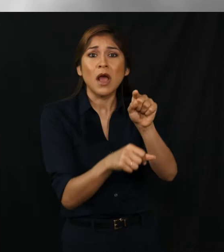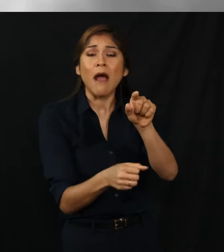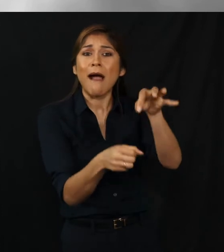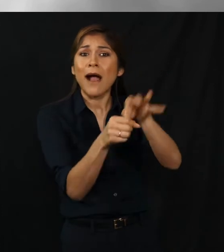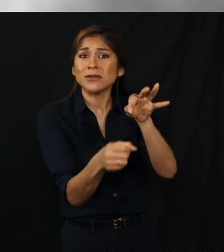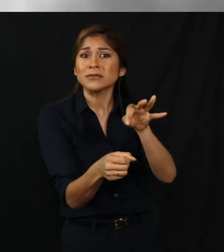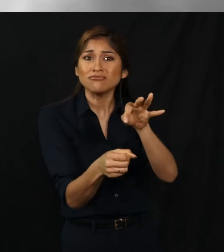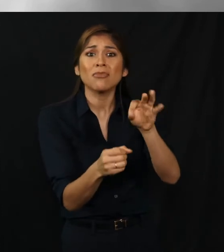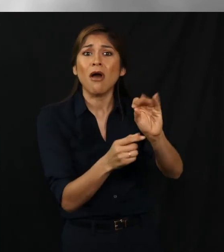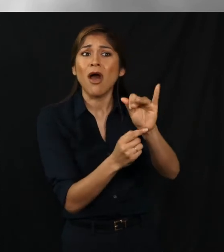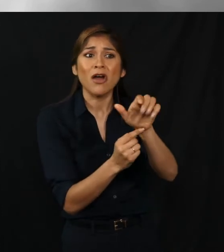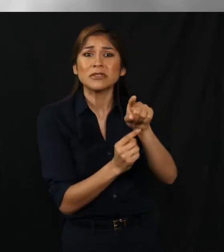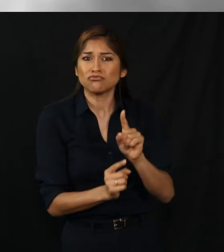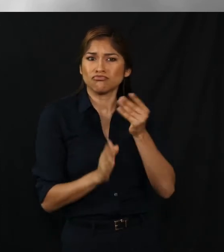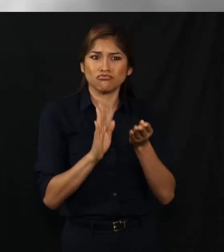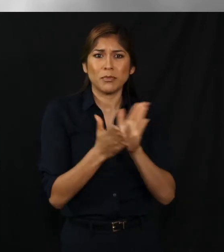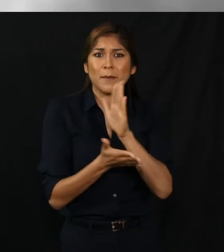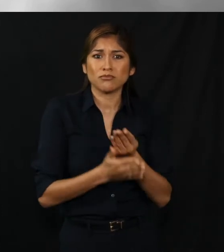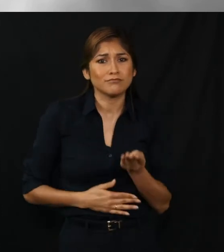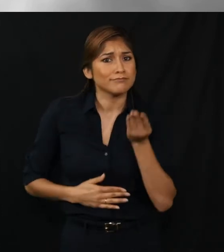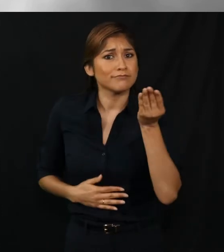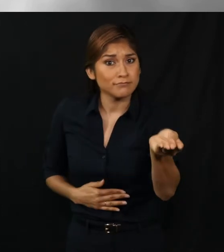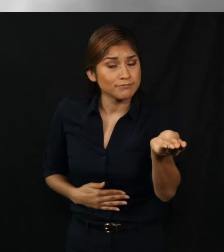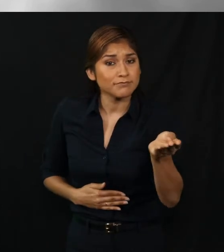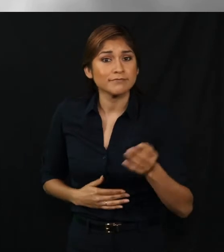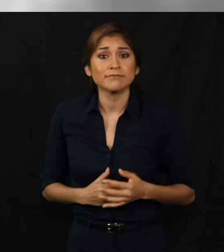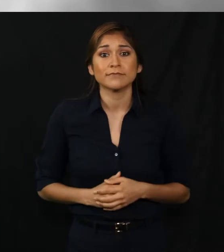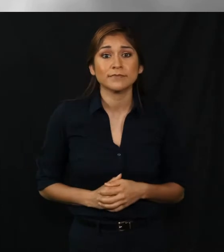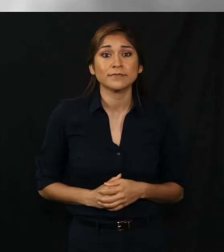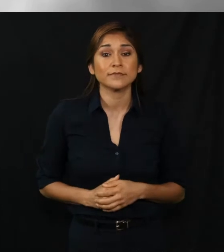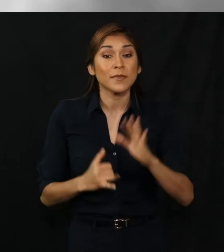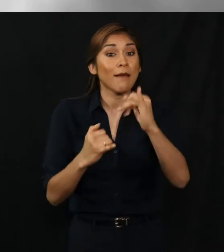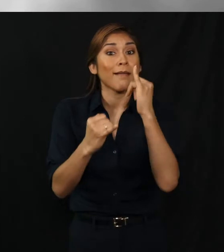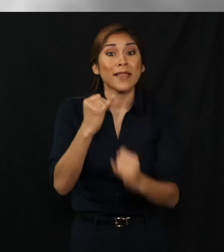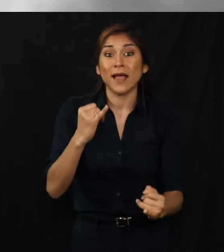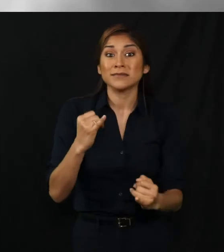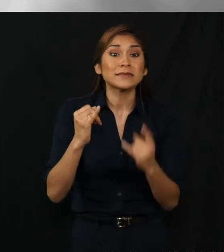your complete absentee ballot application to your county election office in person.